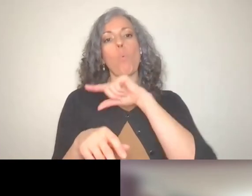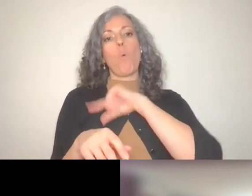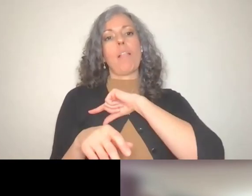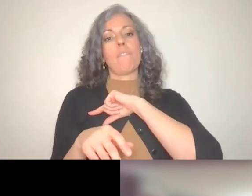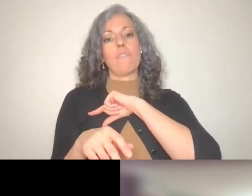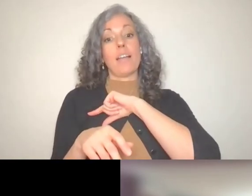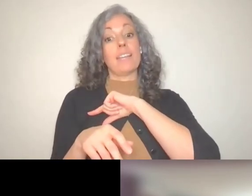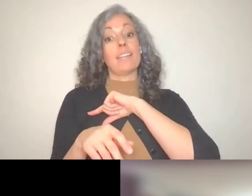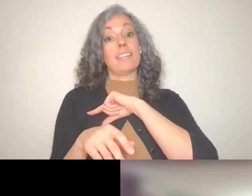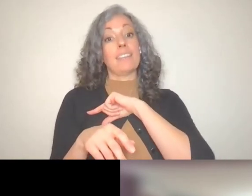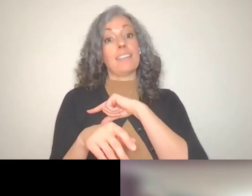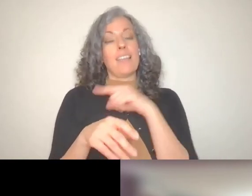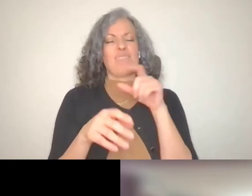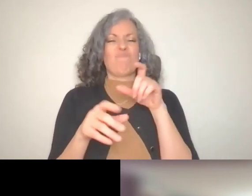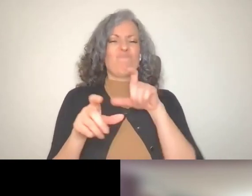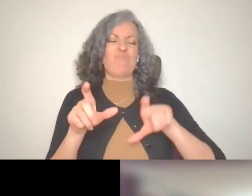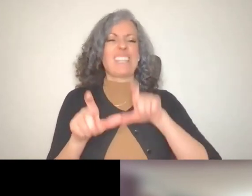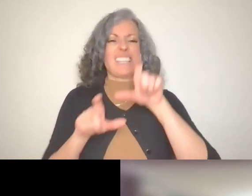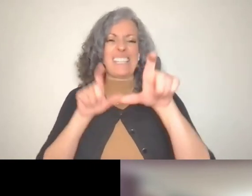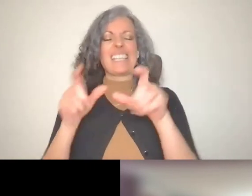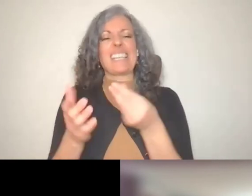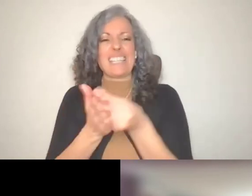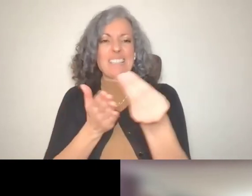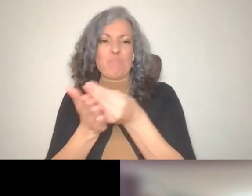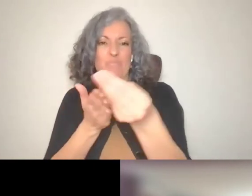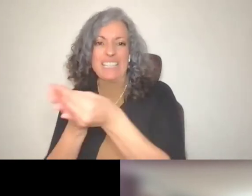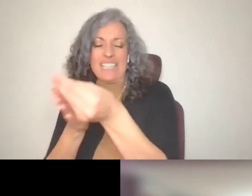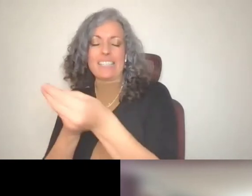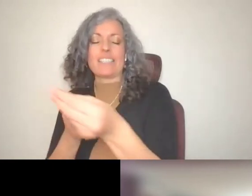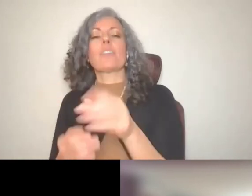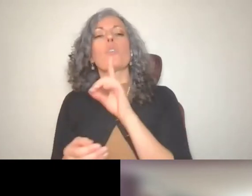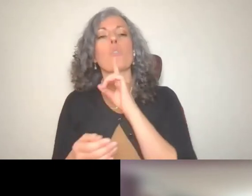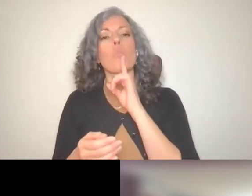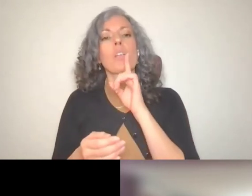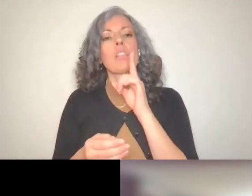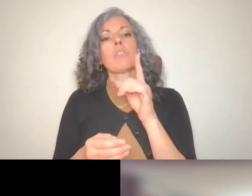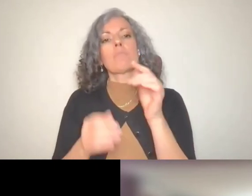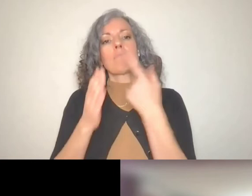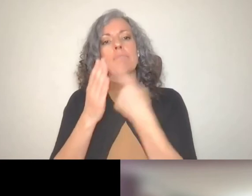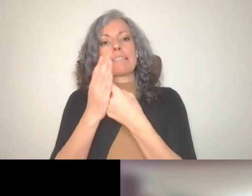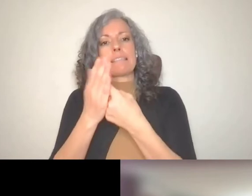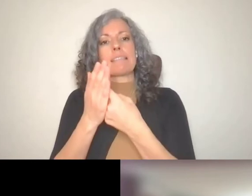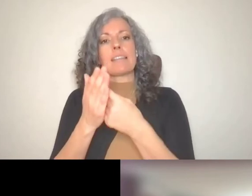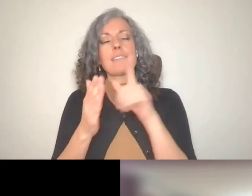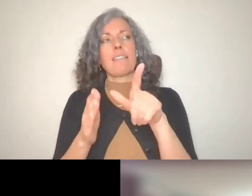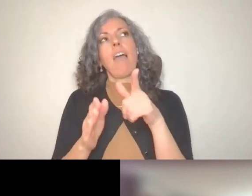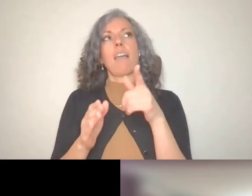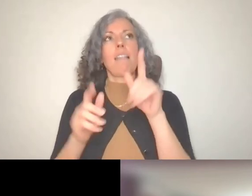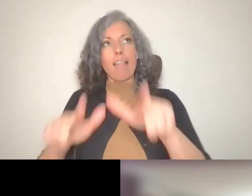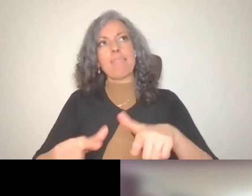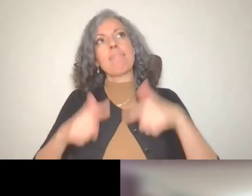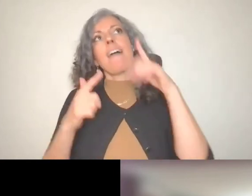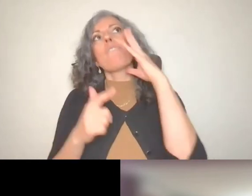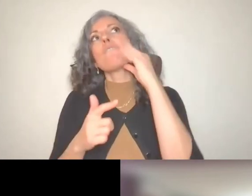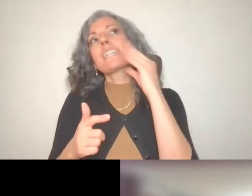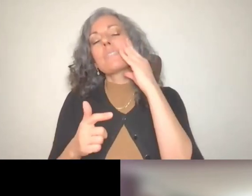I like we've been talking about it really achieved that better life experience. So in her role at the protection and